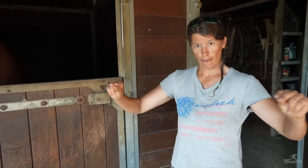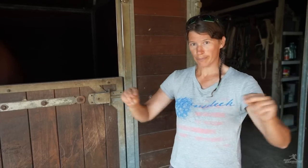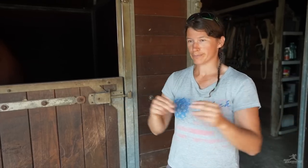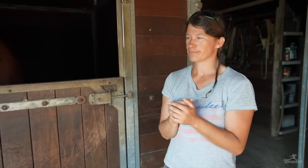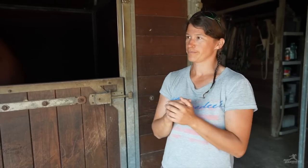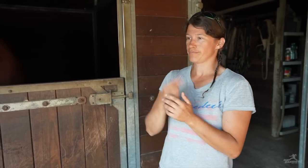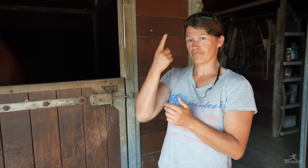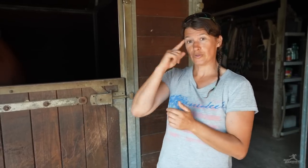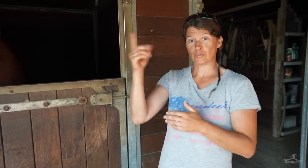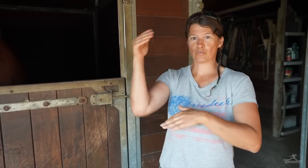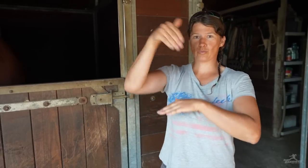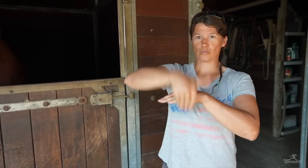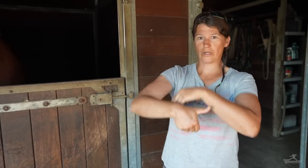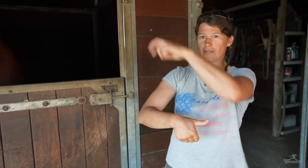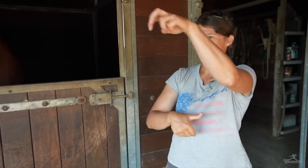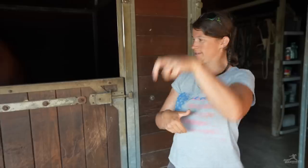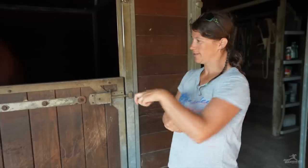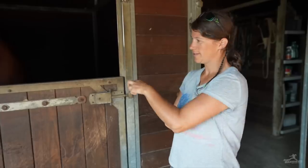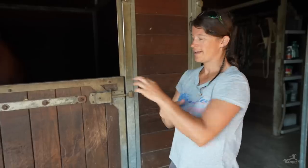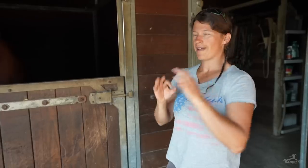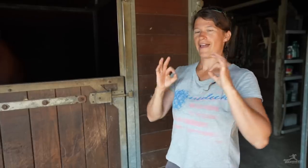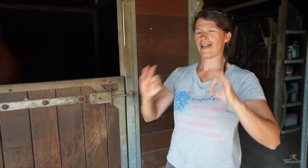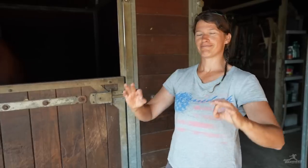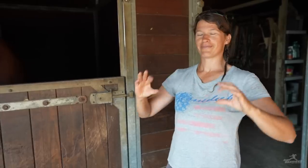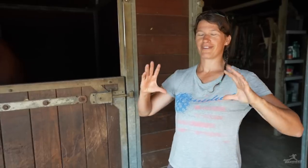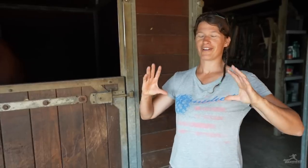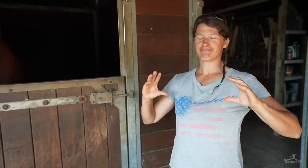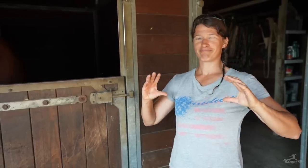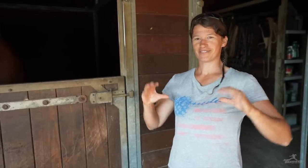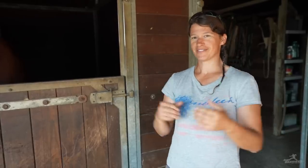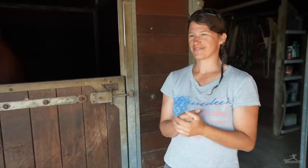That way the horses come back at night to a clean and comfortable stable.